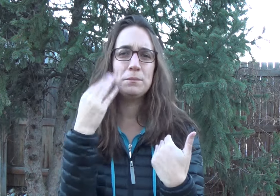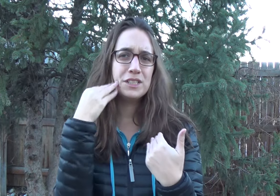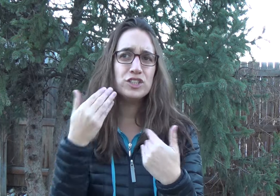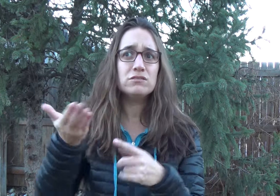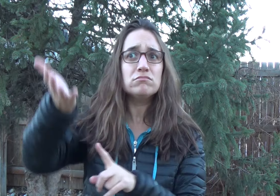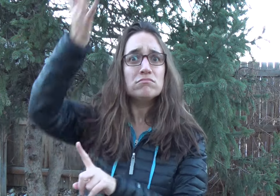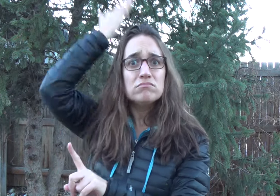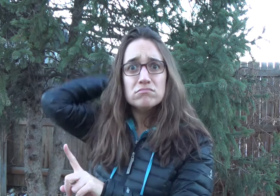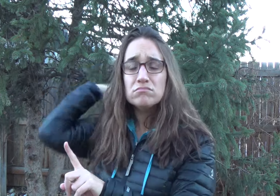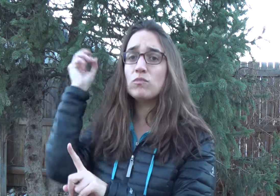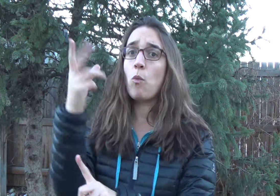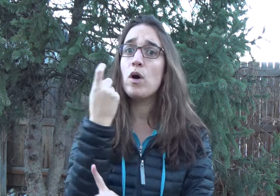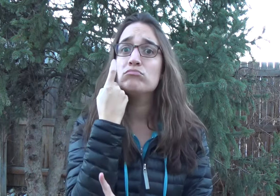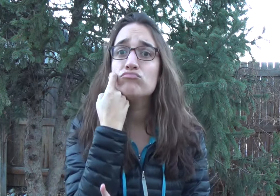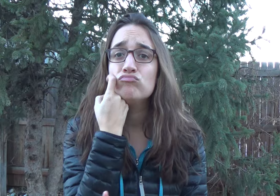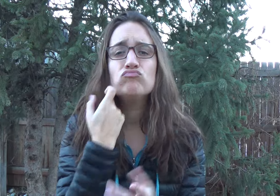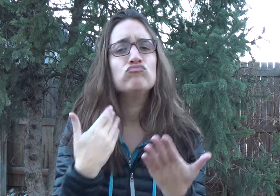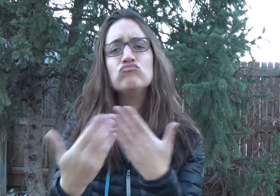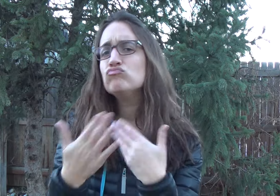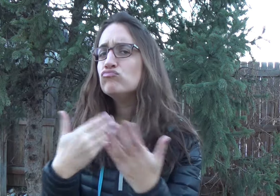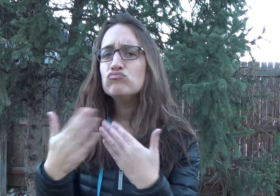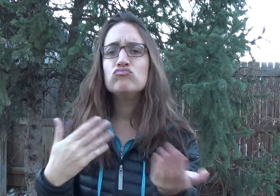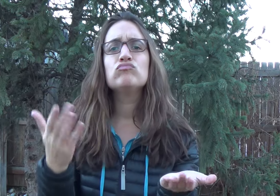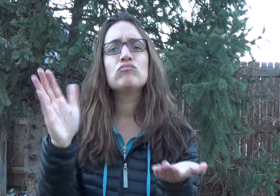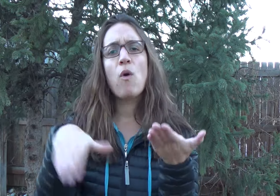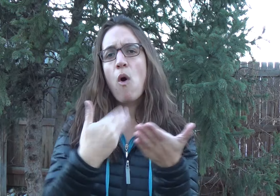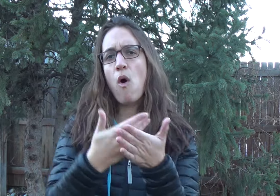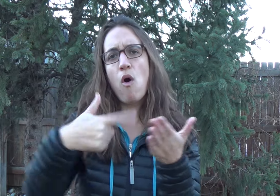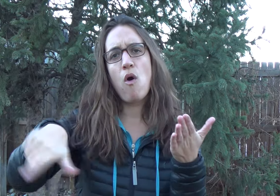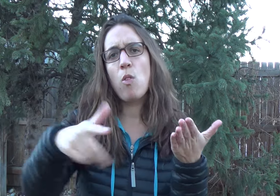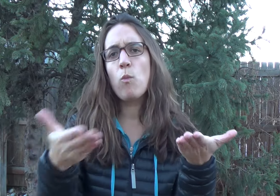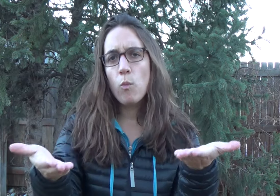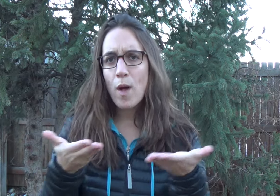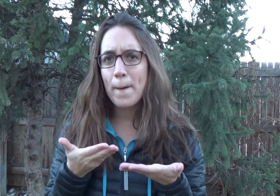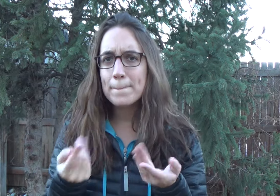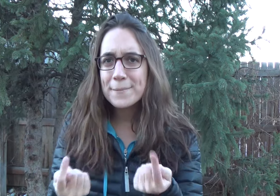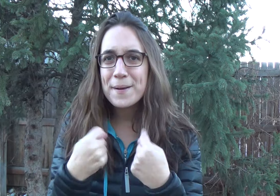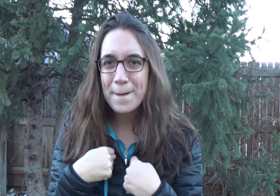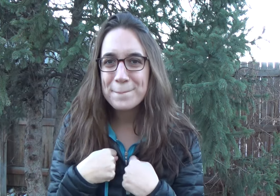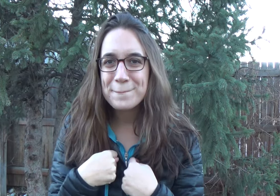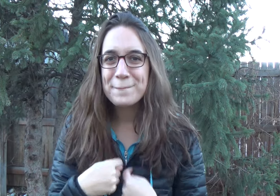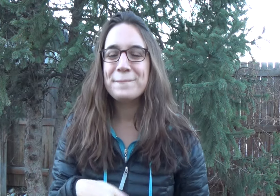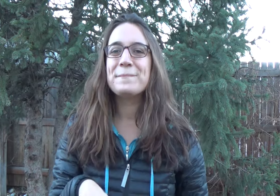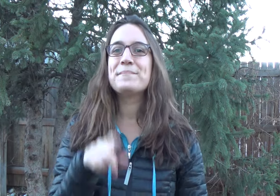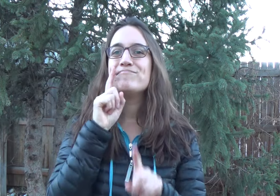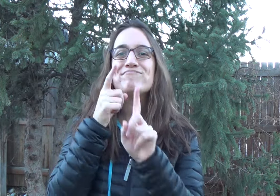It doesn't matter if it happened a while back, or recently. All are welcome.